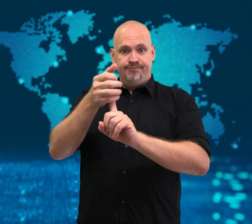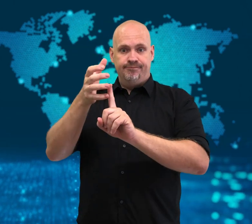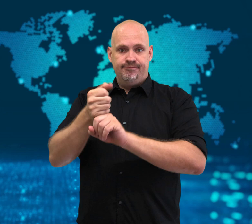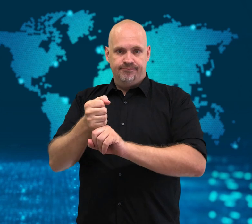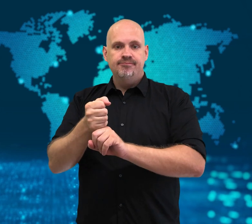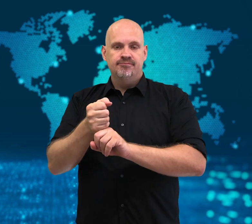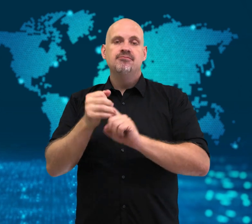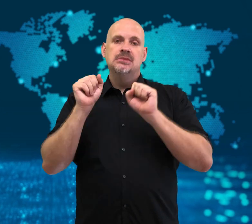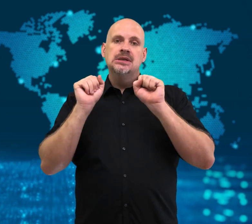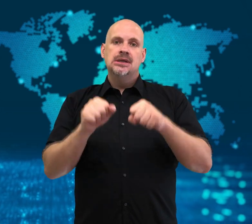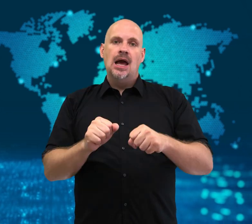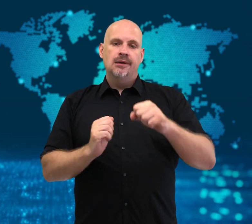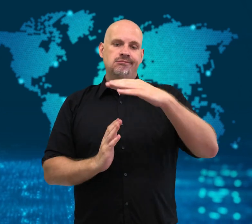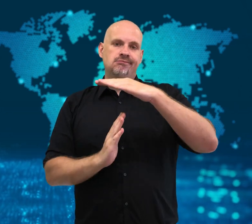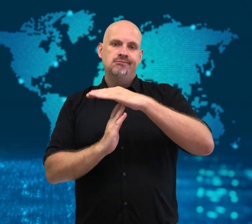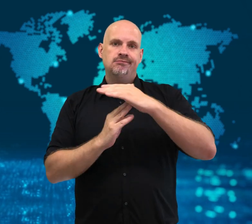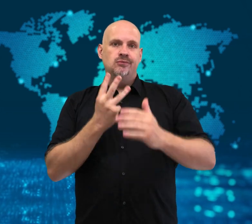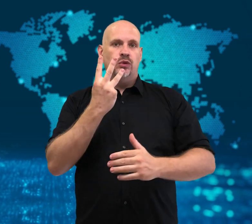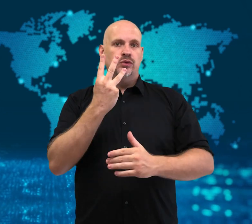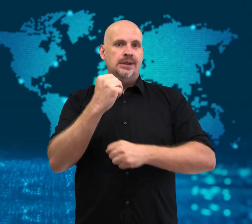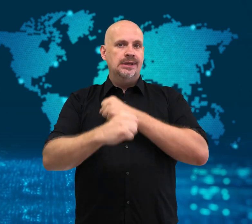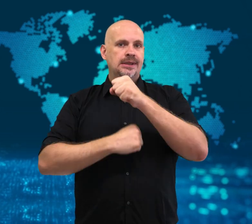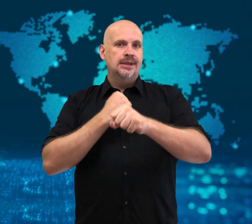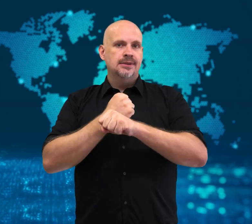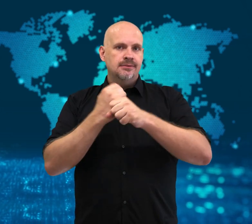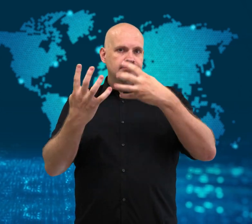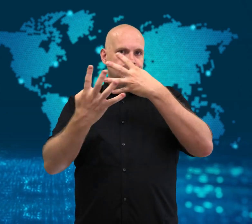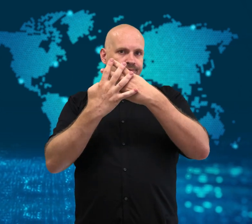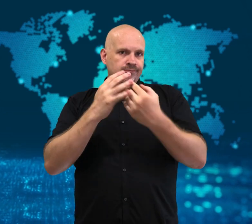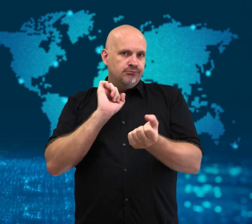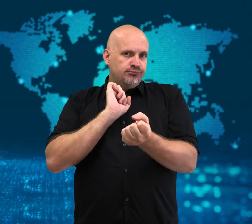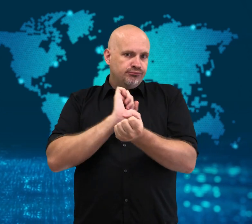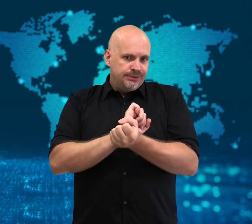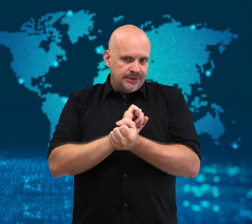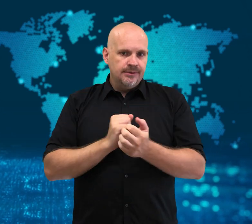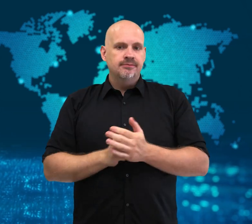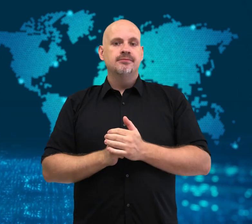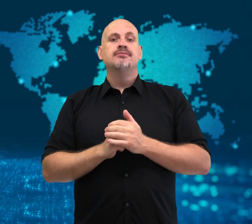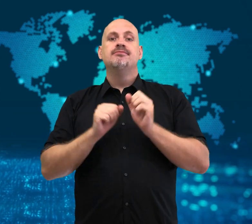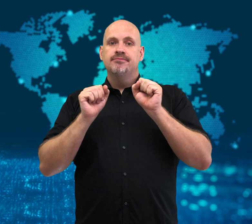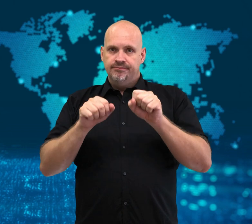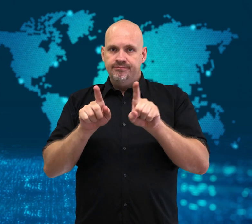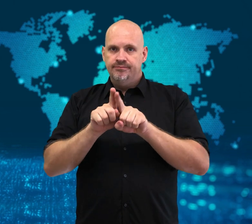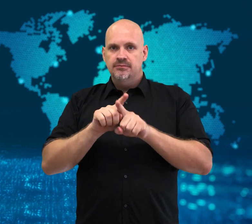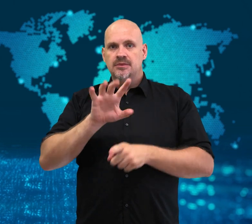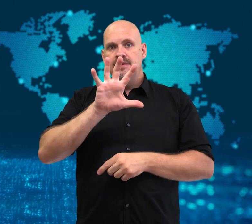The group has protested against Macron in the past.